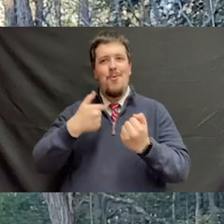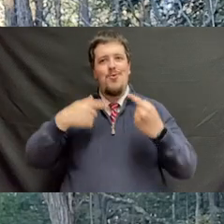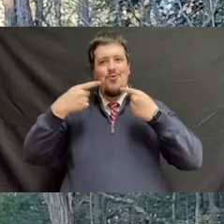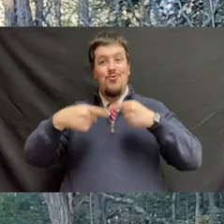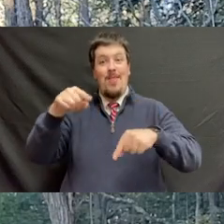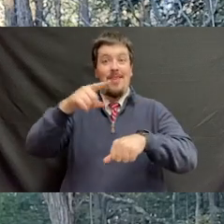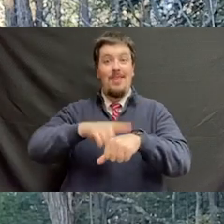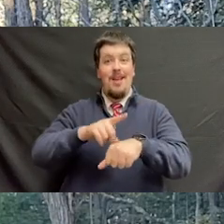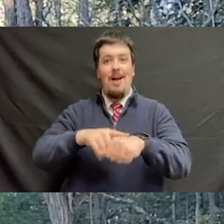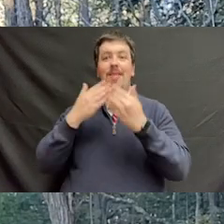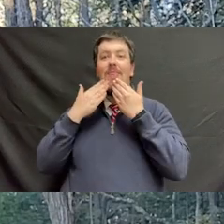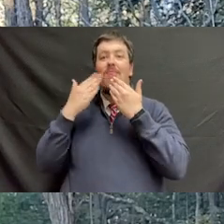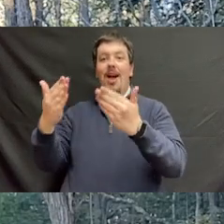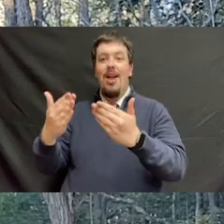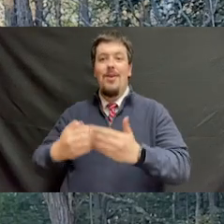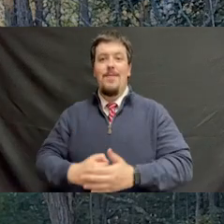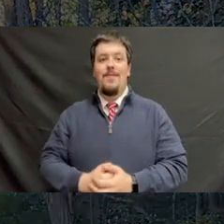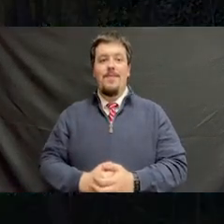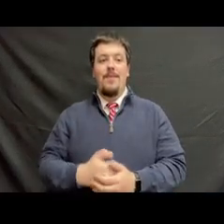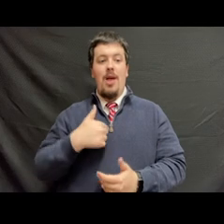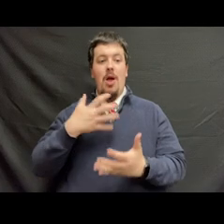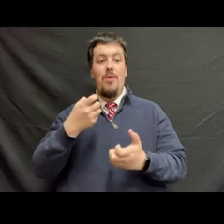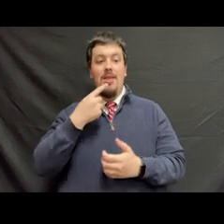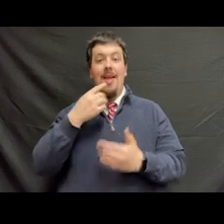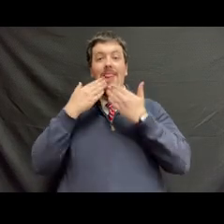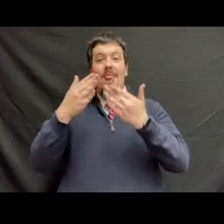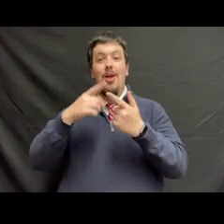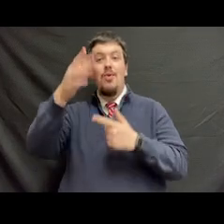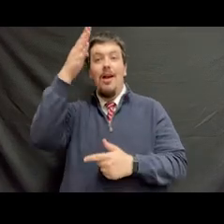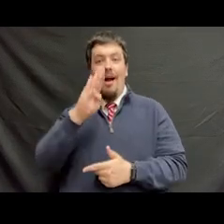during all this time. Thank you. I want to say all thanks to God.